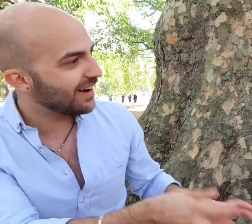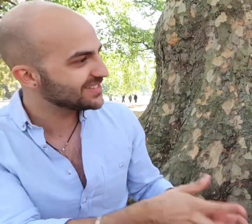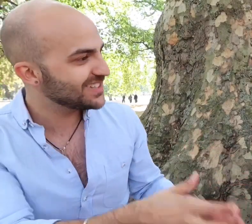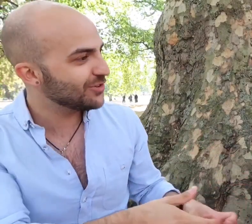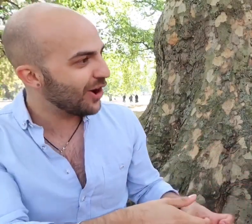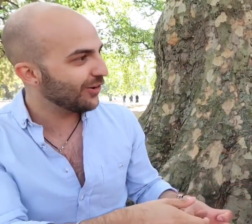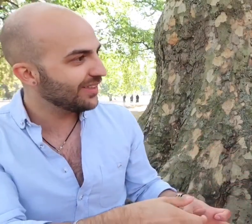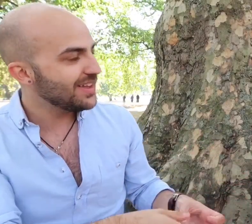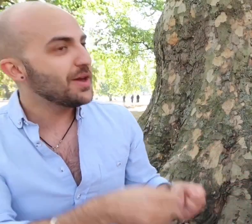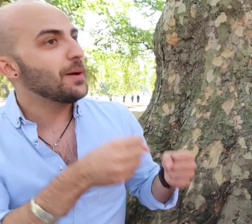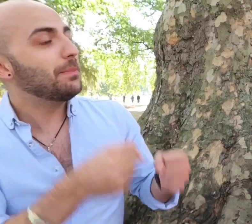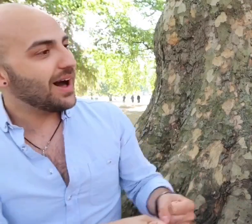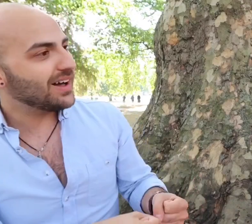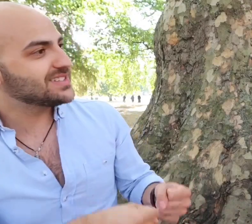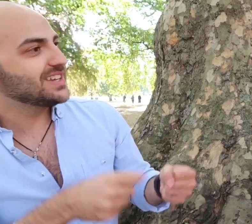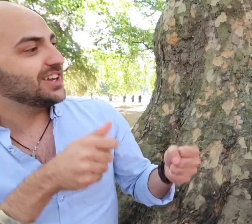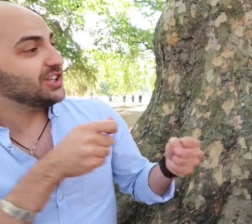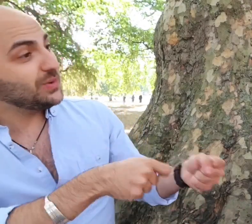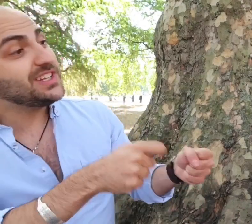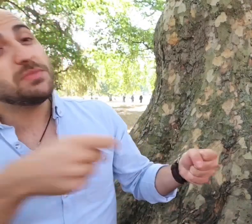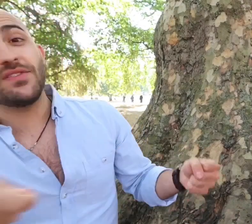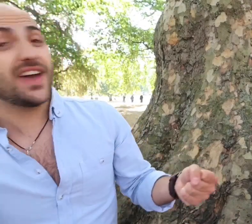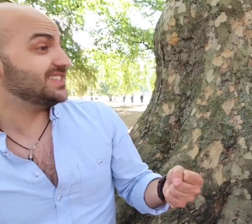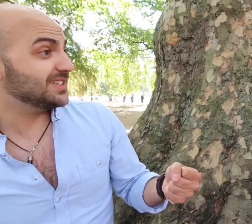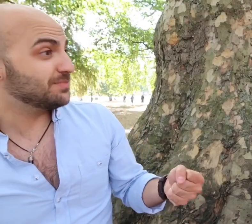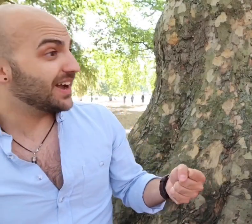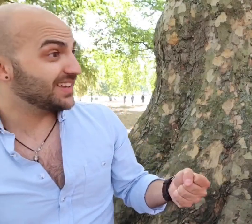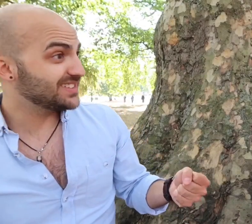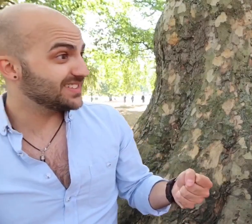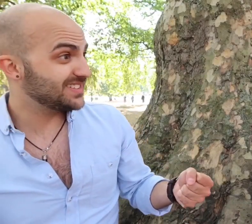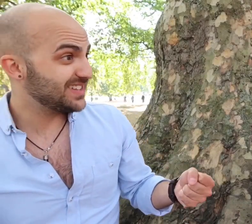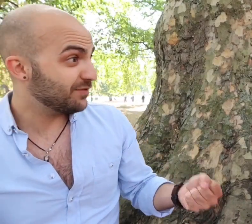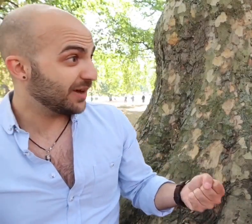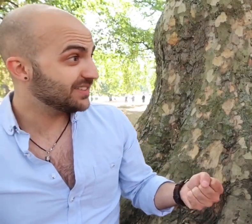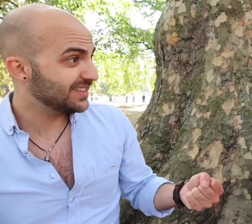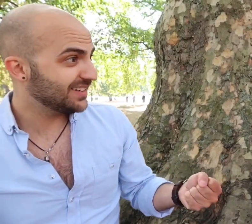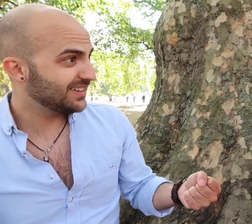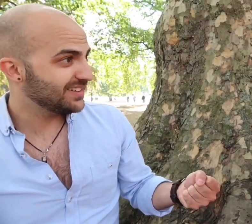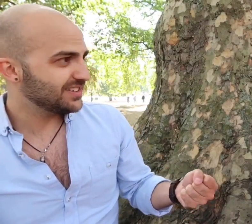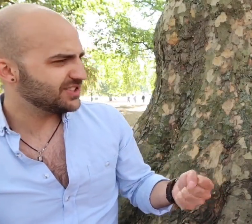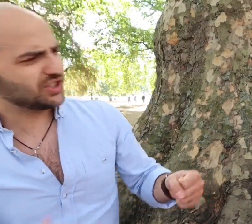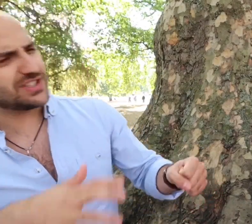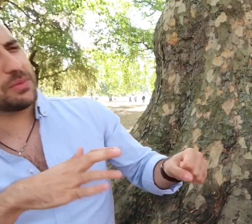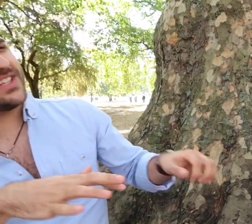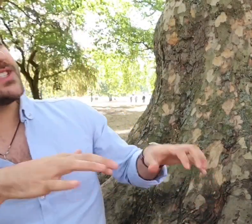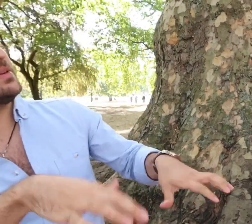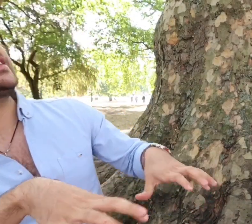cast in the role but you need to be vetted by a Deaf person, someone needs to be